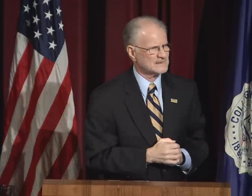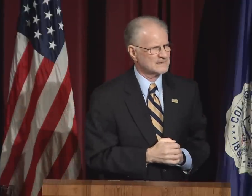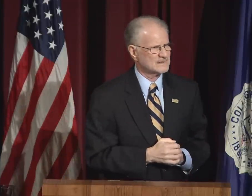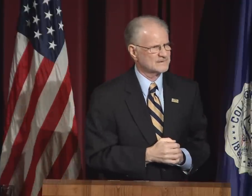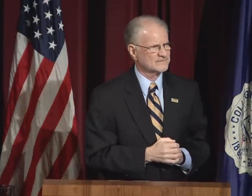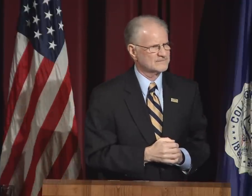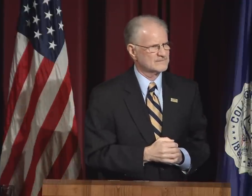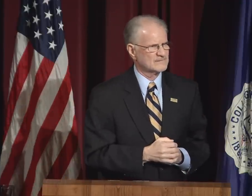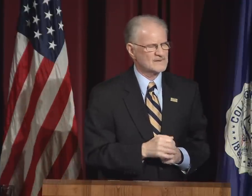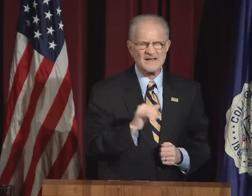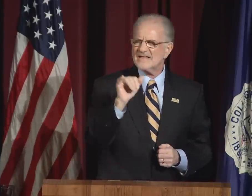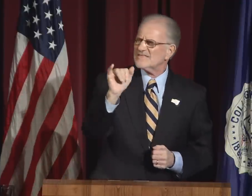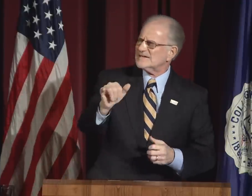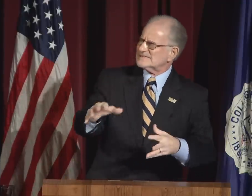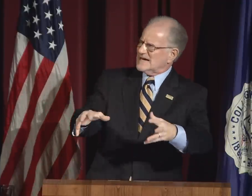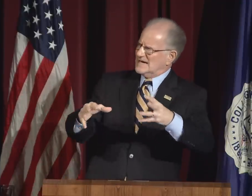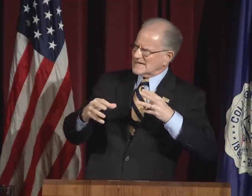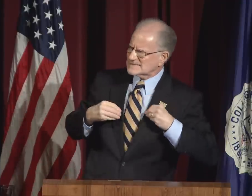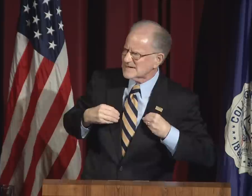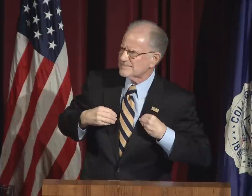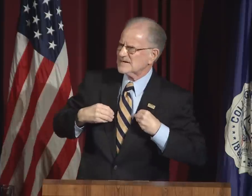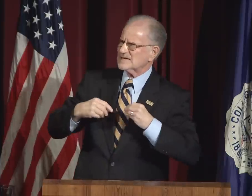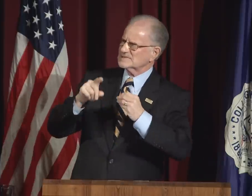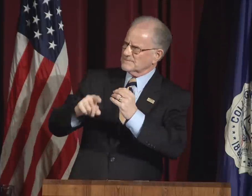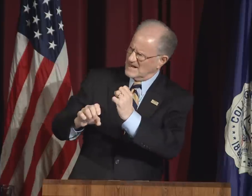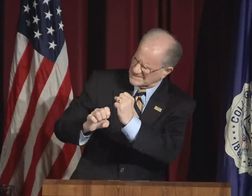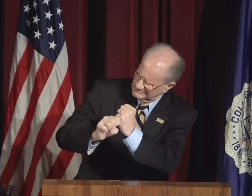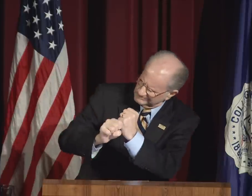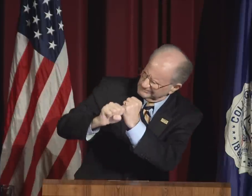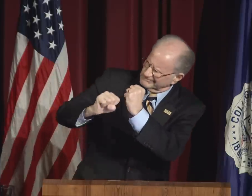by which we operate Gallaudet.